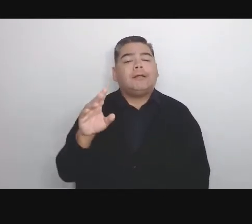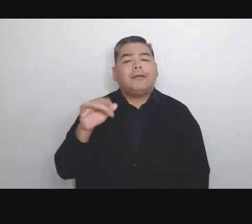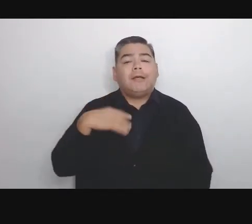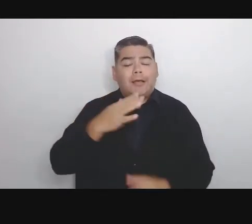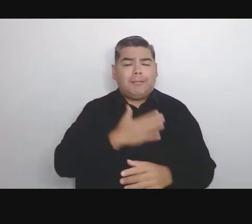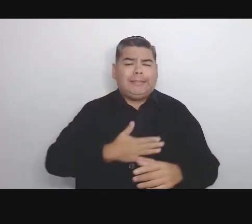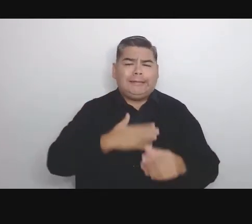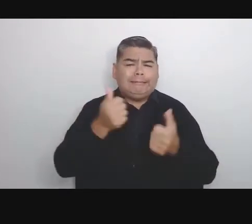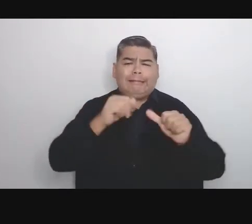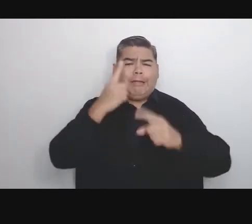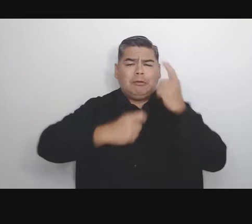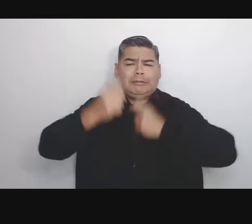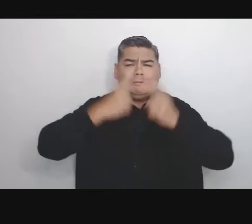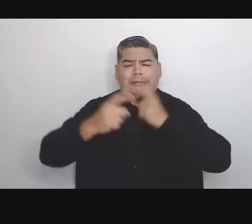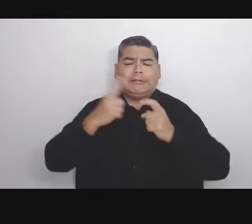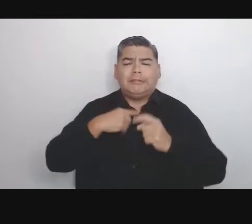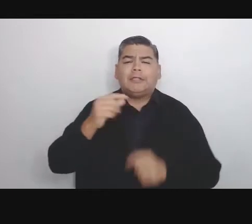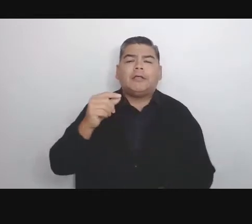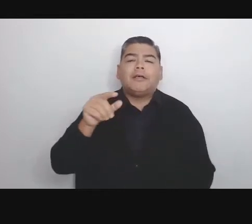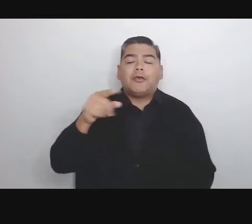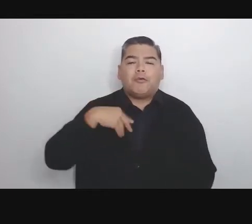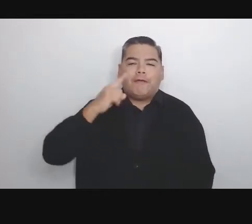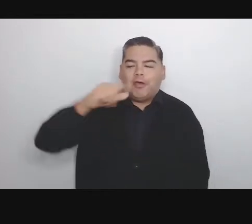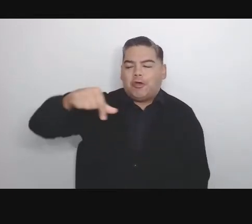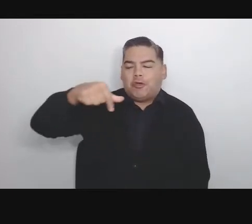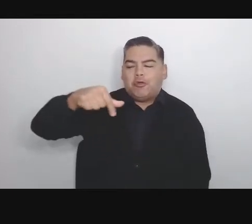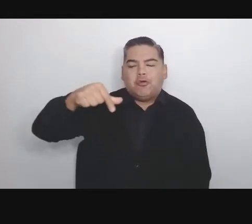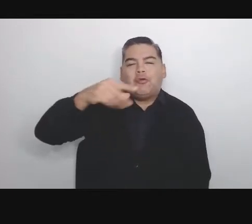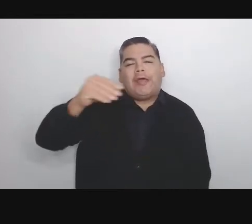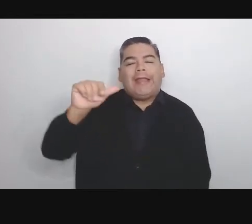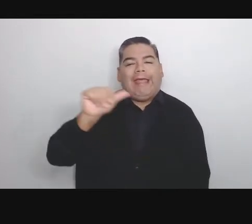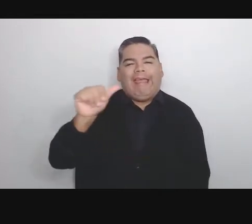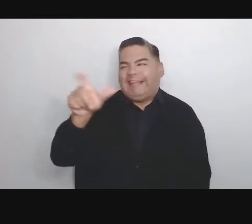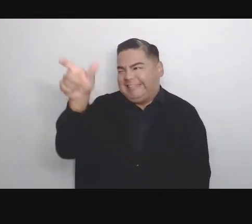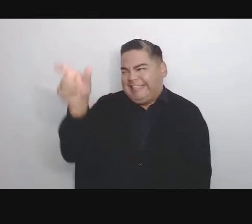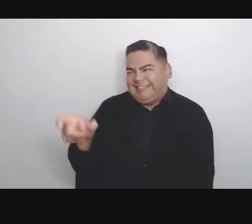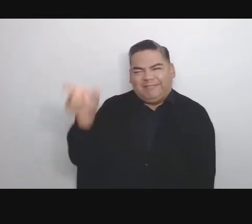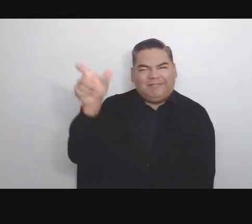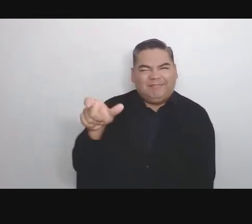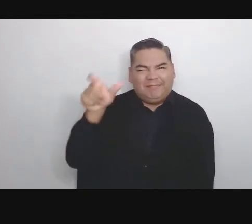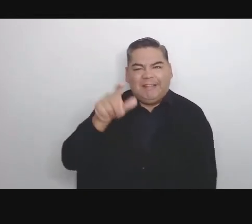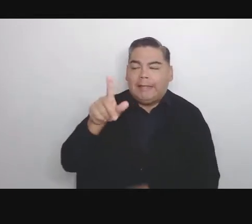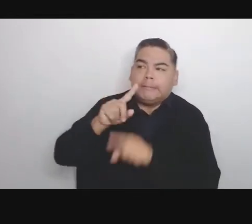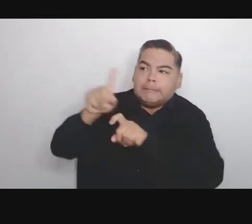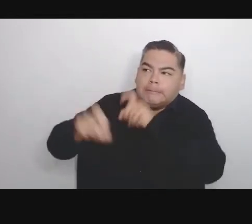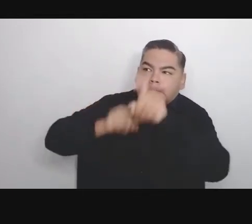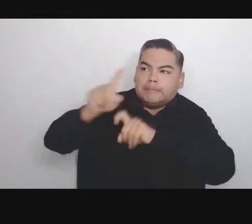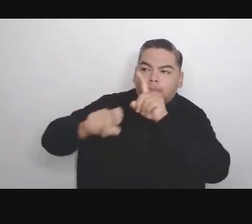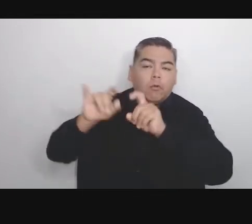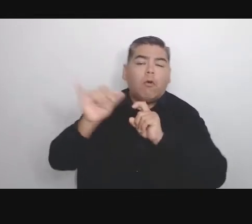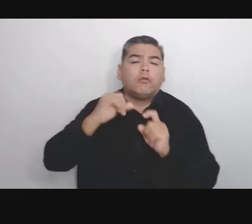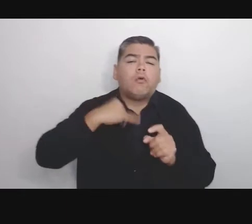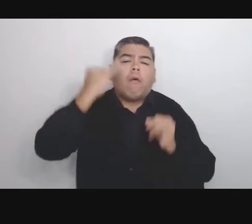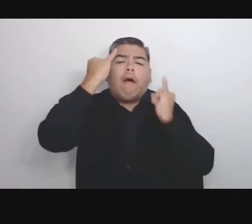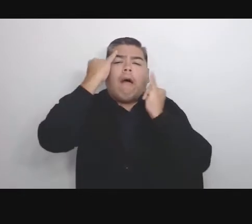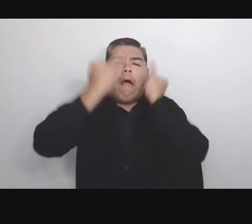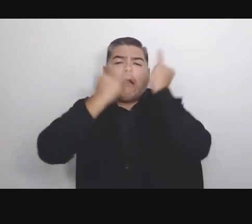in the chat area, and we'll answer them at the end of this session. You can also use the ideas section to chat with other attendees.